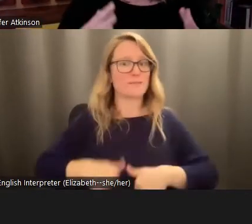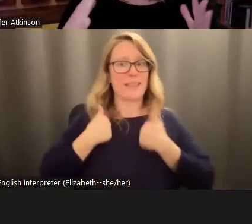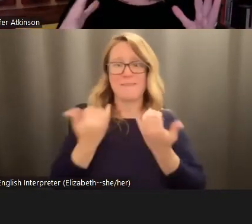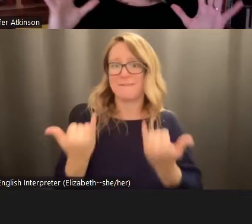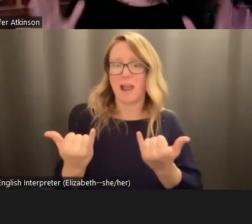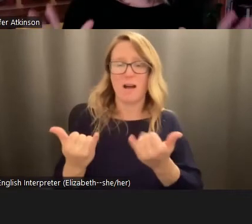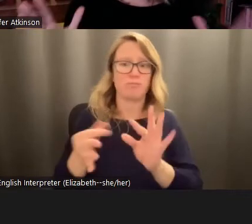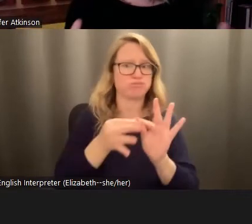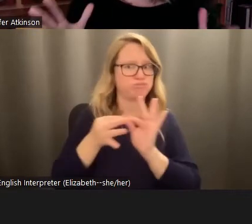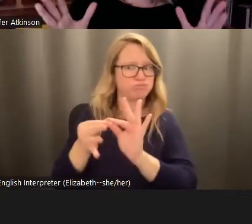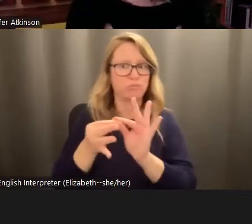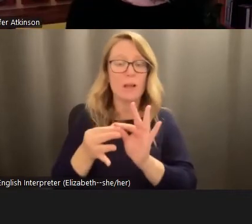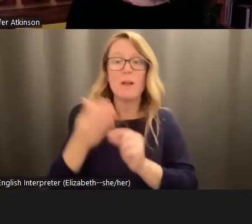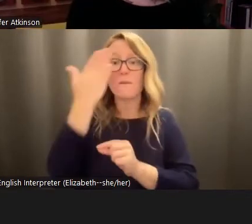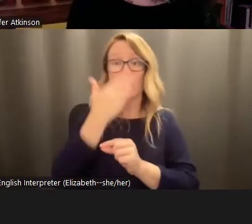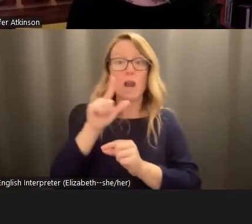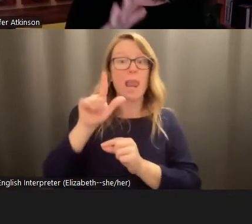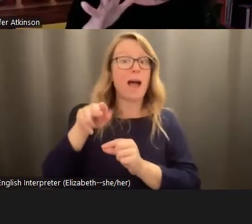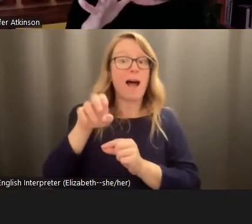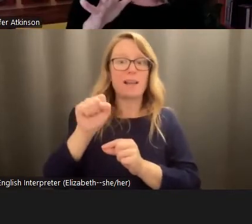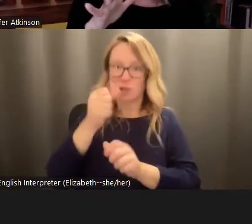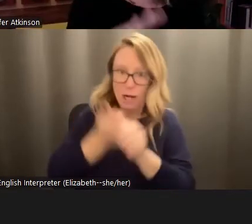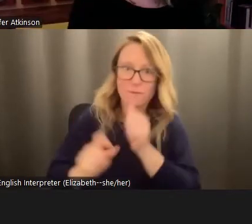the frontlines are everywhere. So it is going to be mental